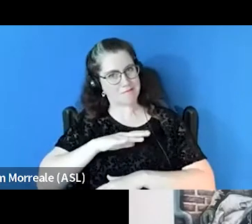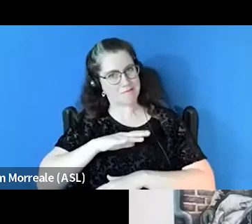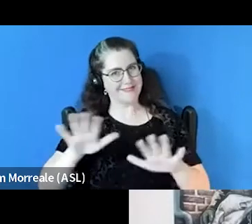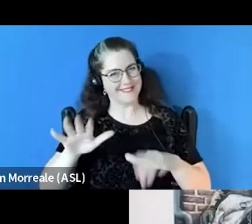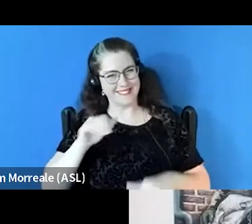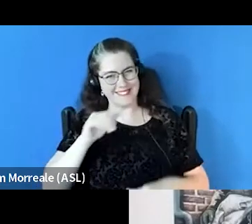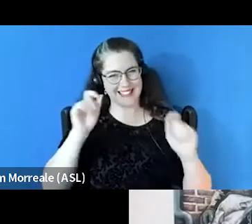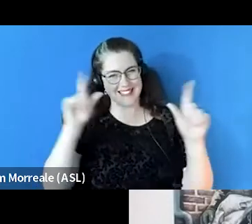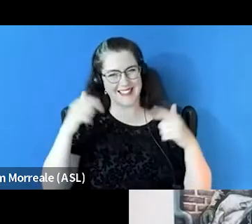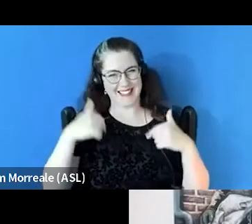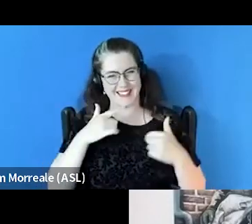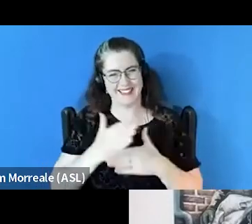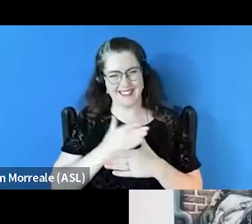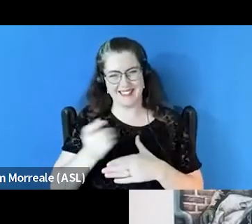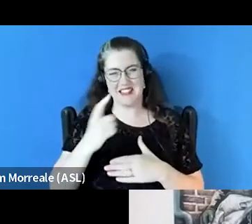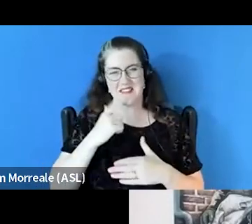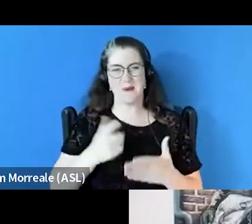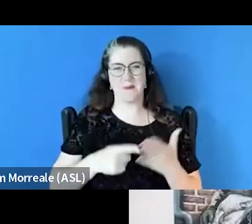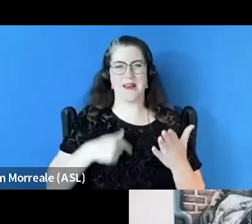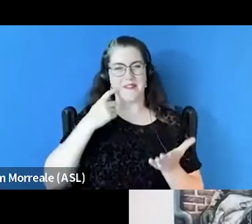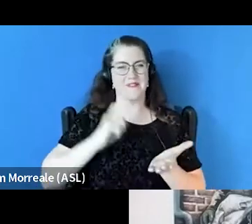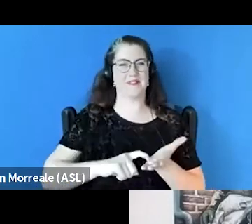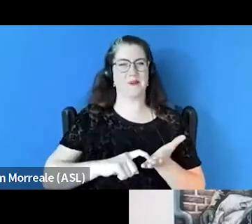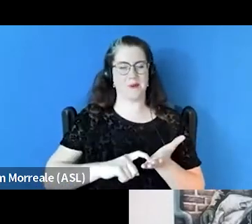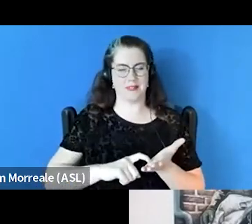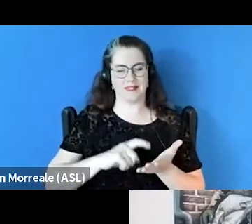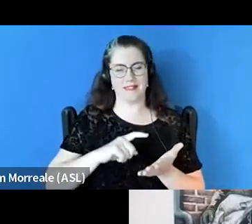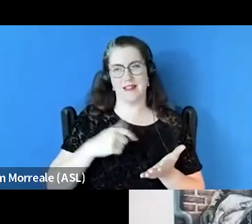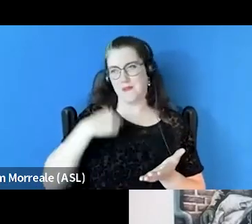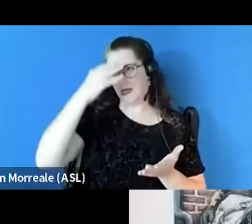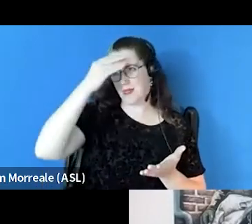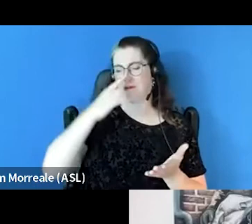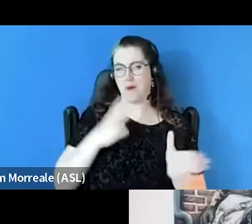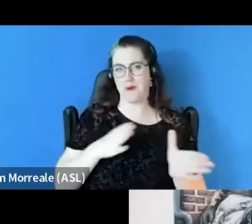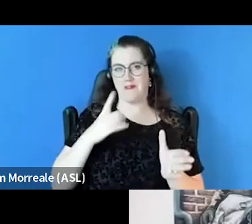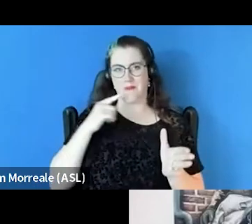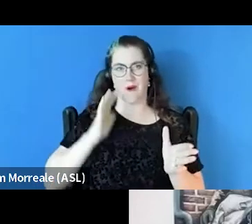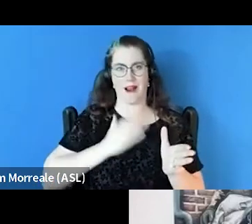So let me share a little bit of what I noted when I sought of and prepared for our time together.